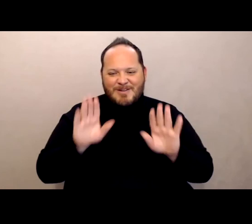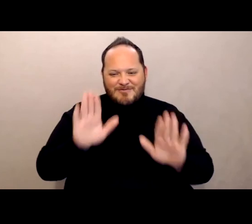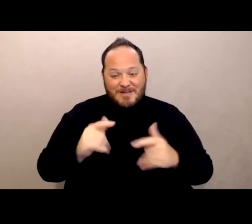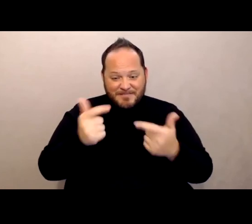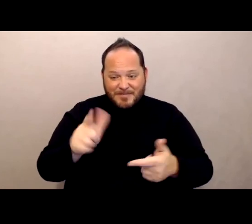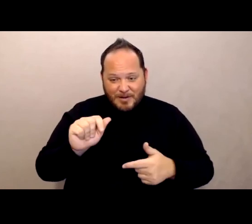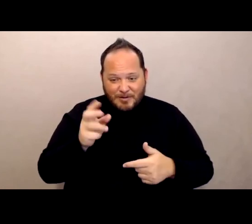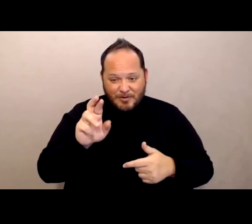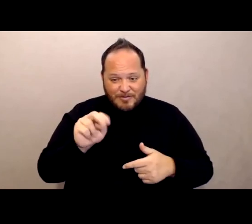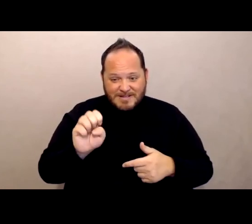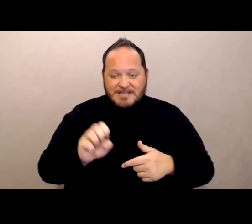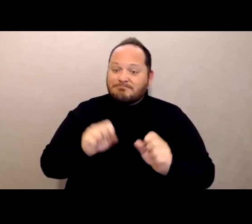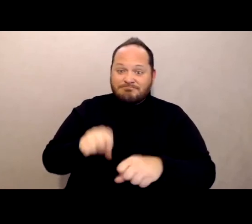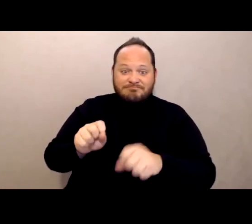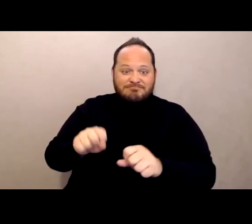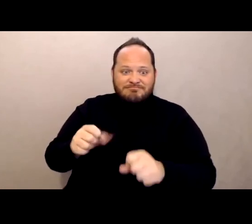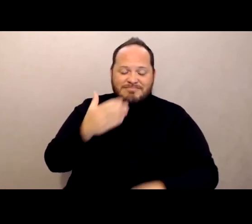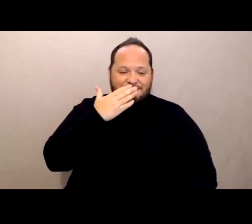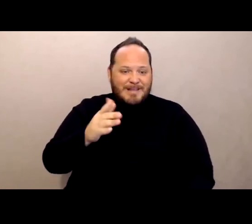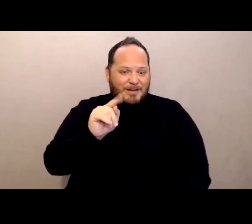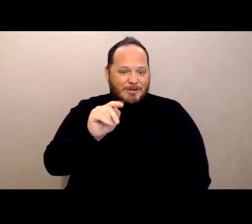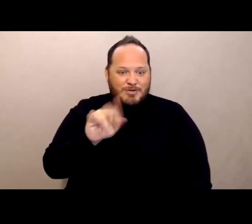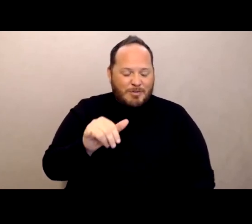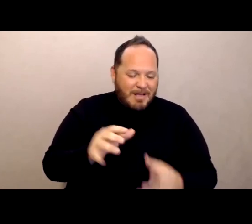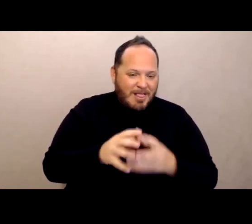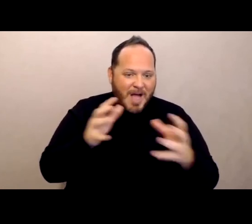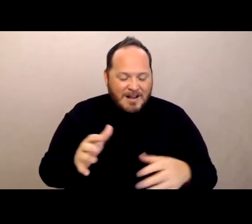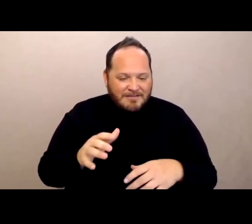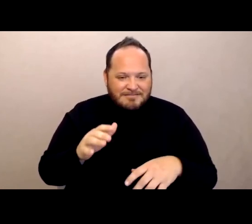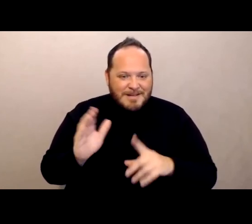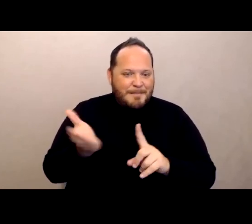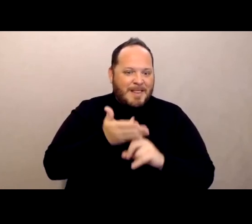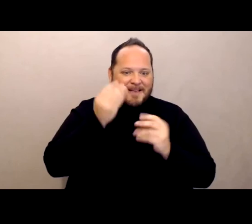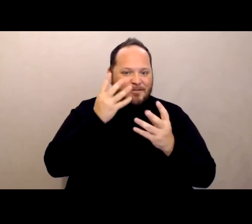A lot of really compelling information there and things that I hadn't heard before.